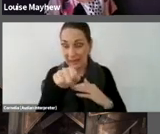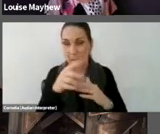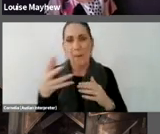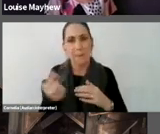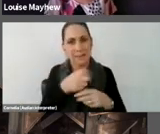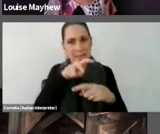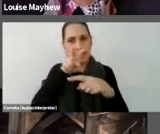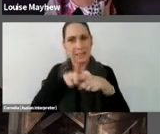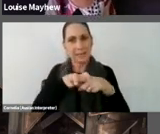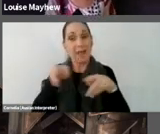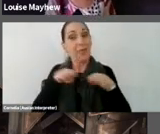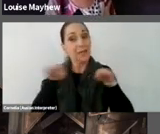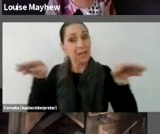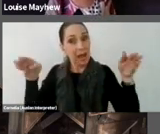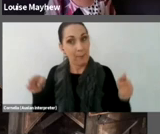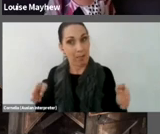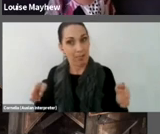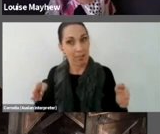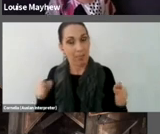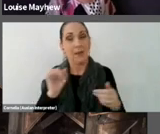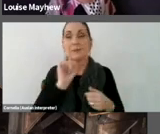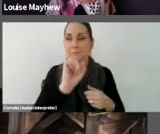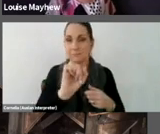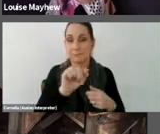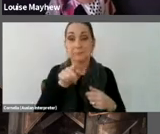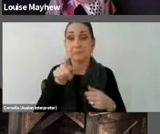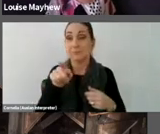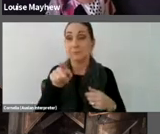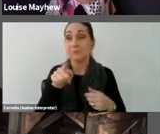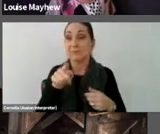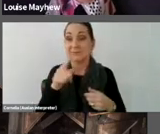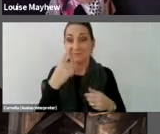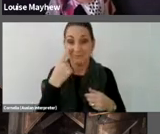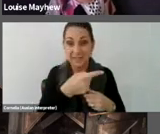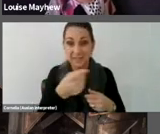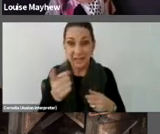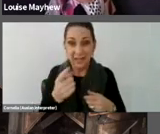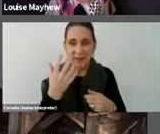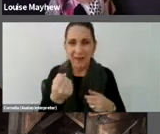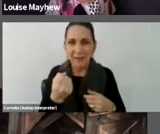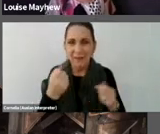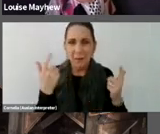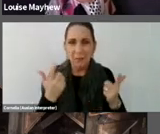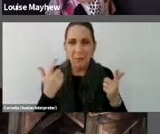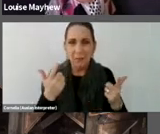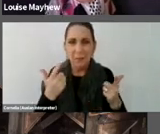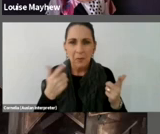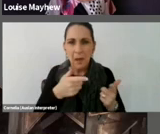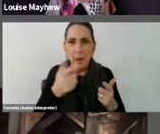at a table where you can just make out there are piles of white and black rice.